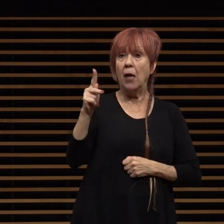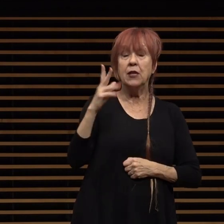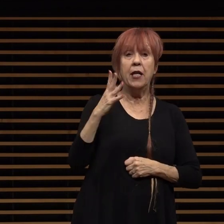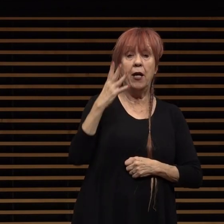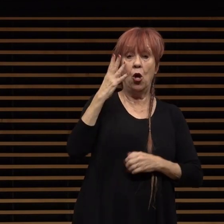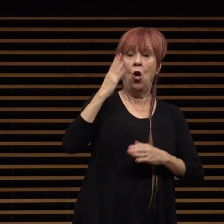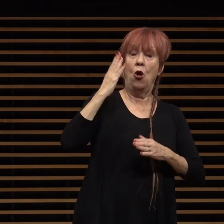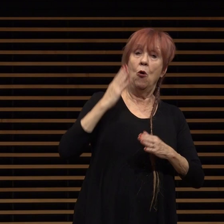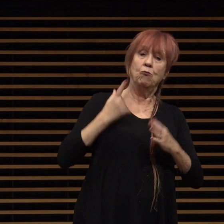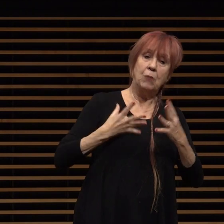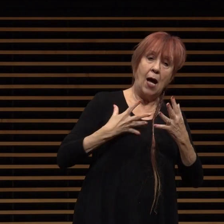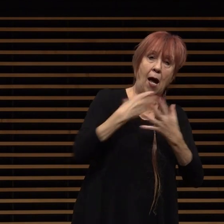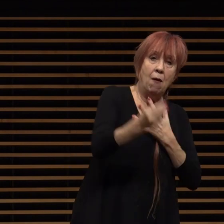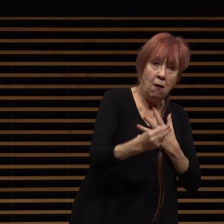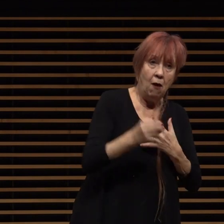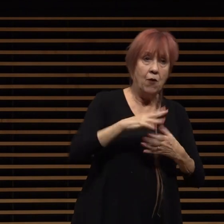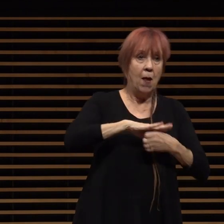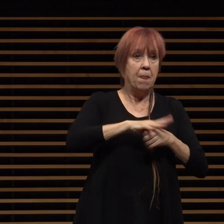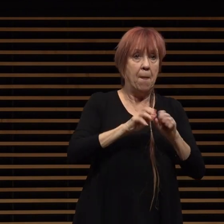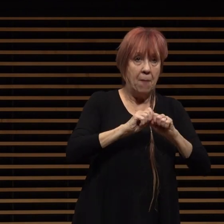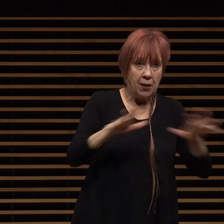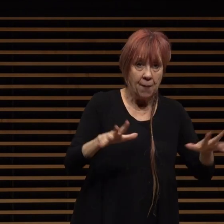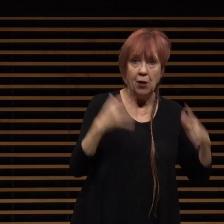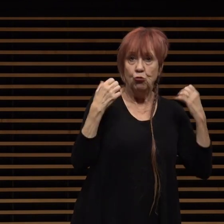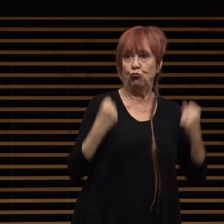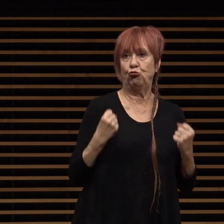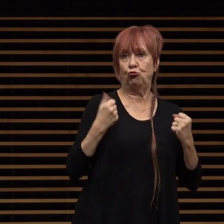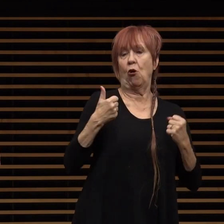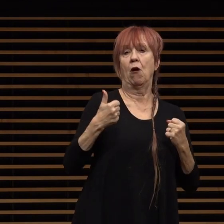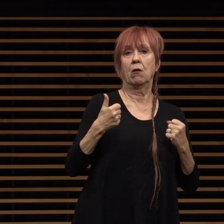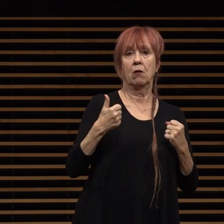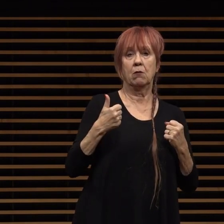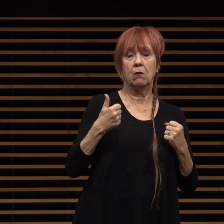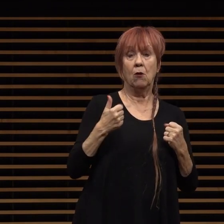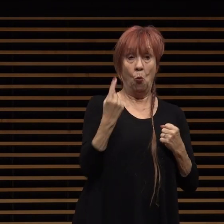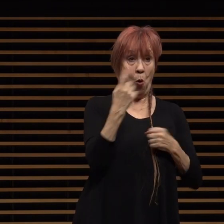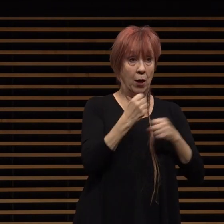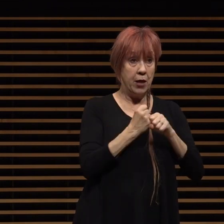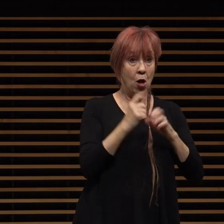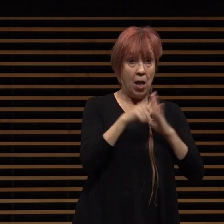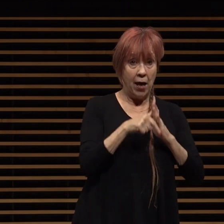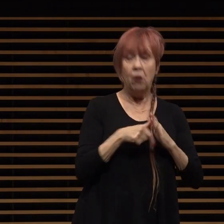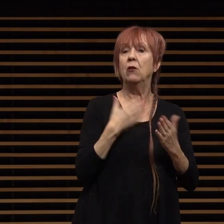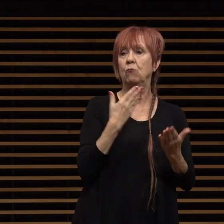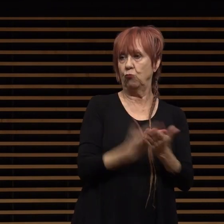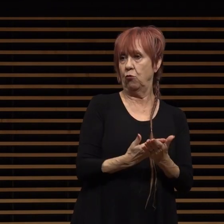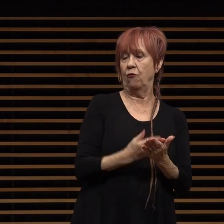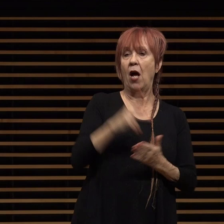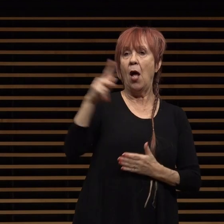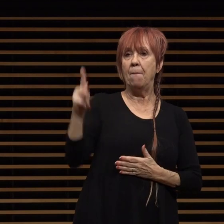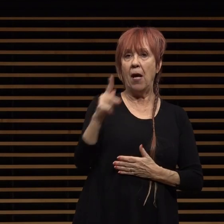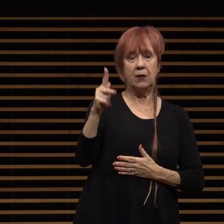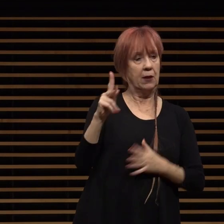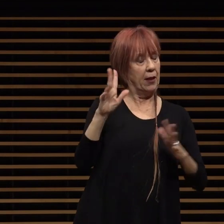stronger than when we entered the pandemic one year later we have proven